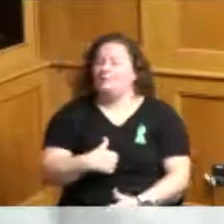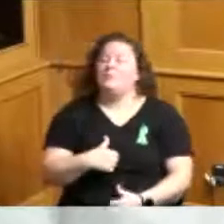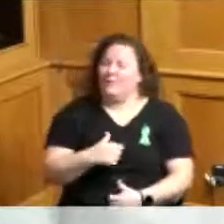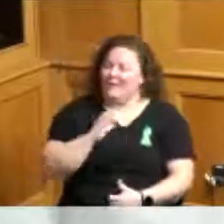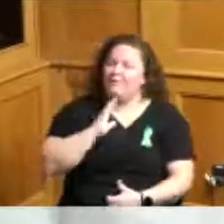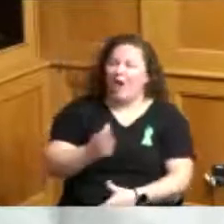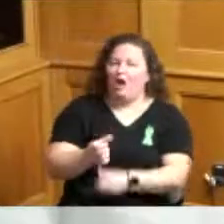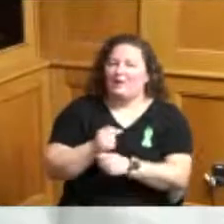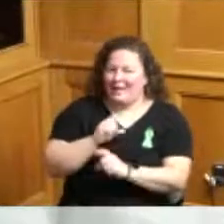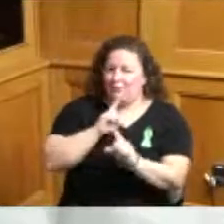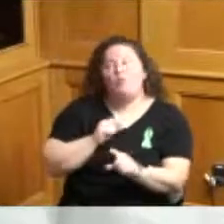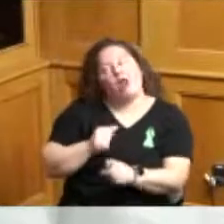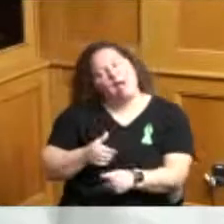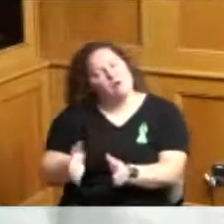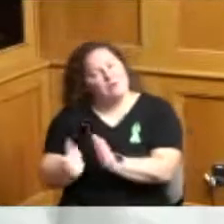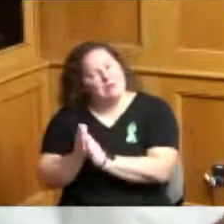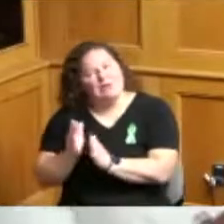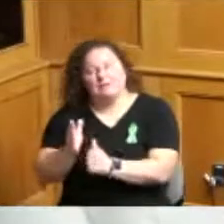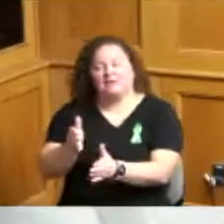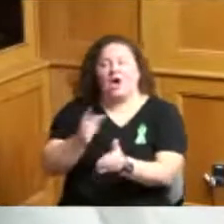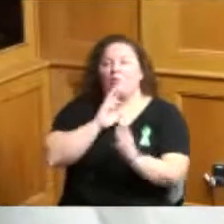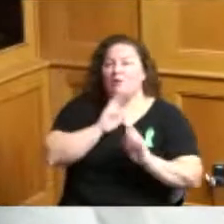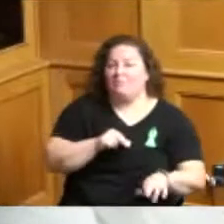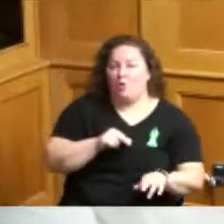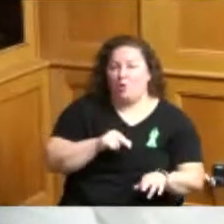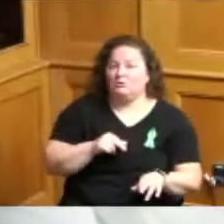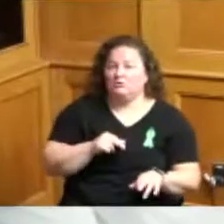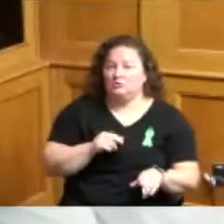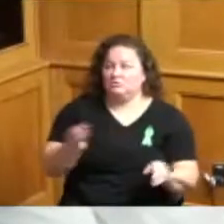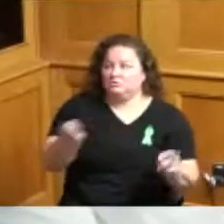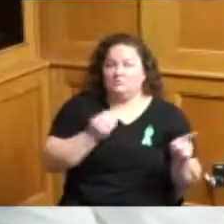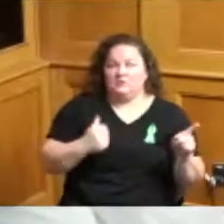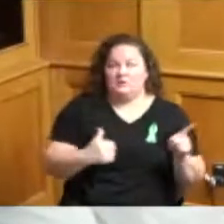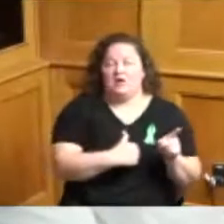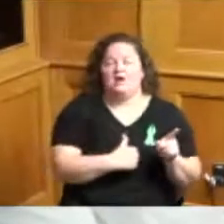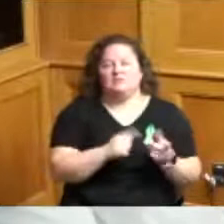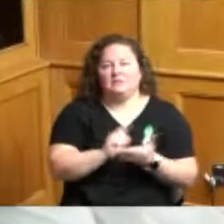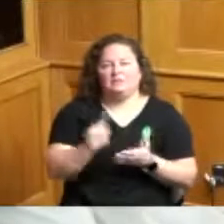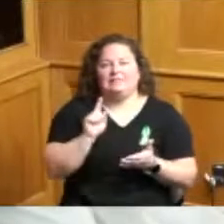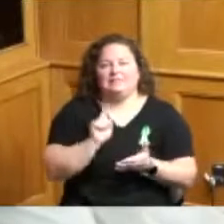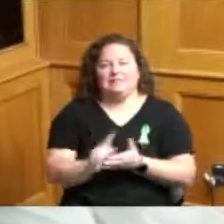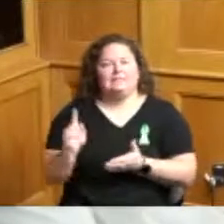I'd like to get a report for the Board get let us get a report on a weekly basis maybe part of your